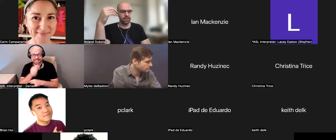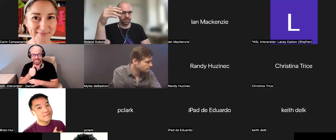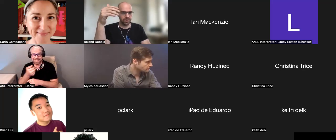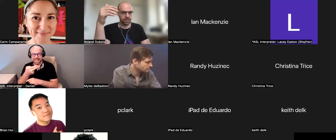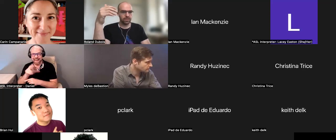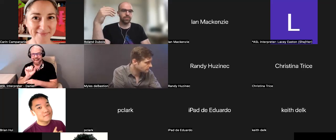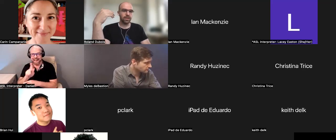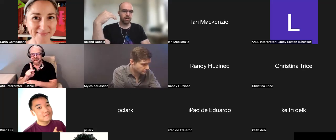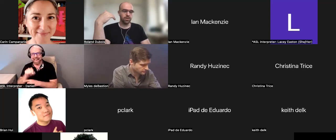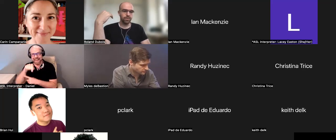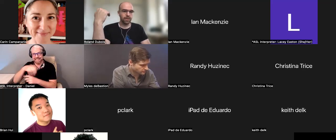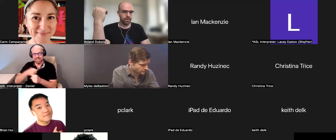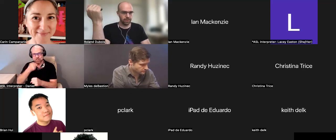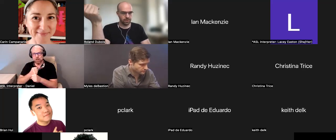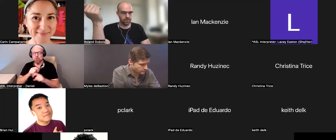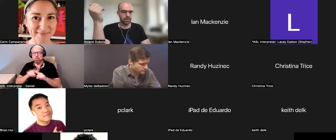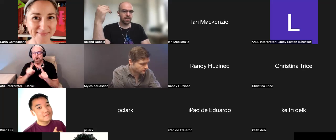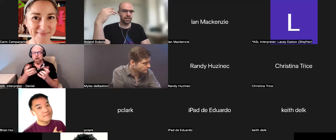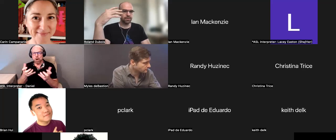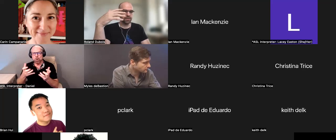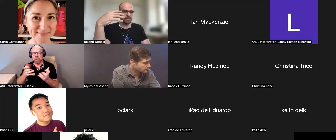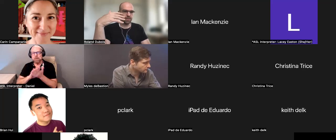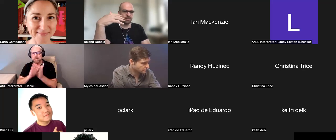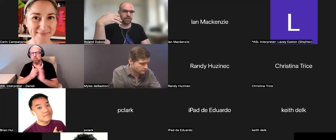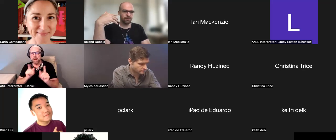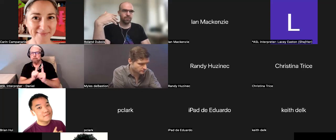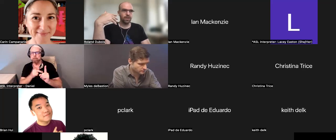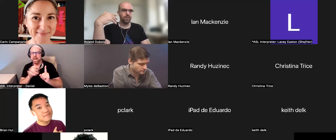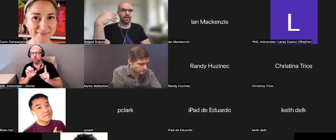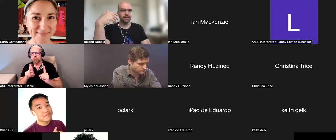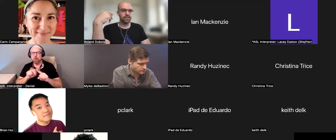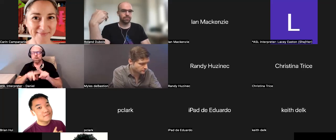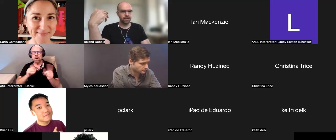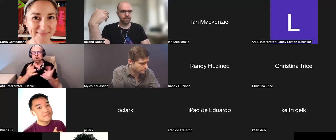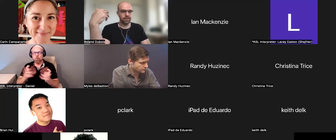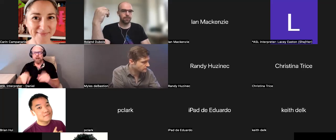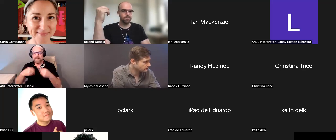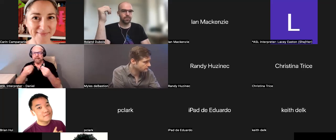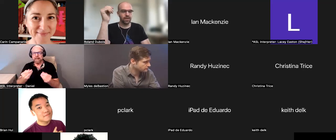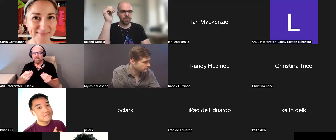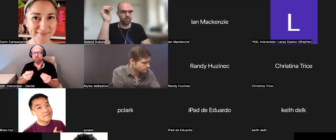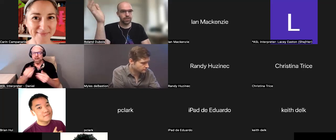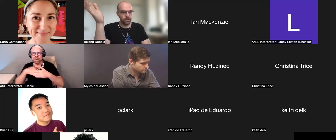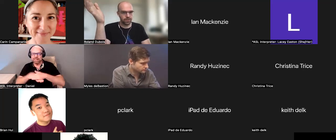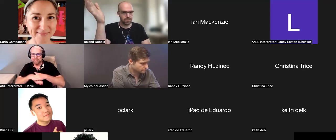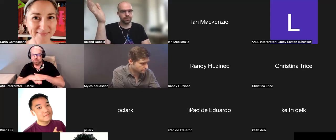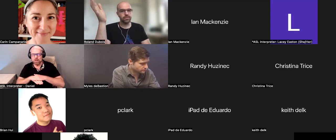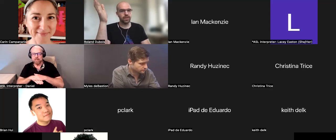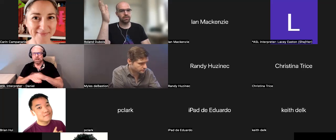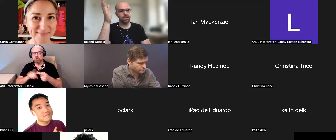this year but I wanted to be a mentor is because I wanted to give accessibility resources -- I wanted